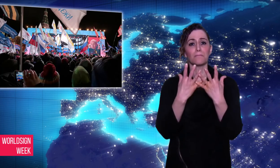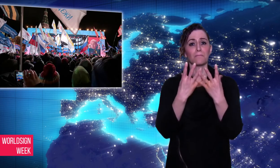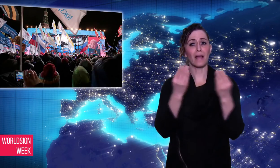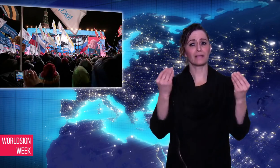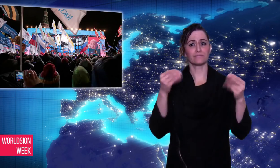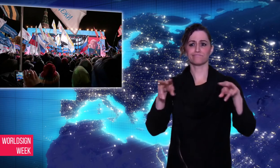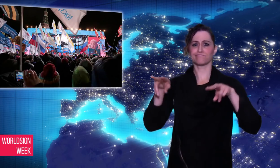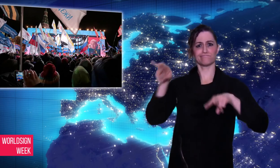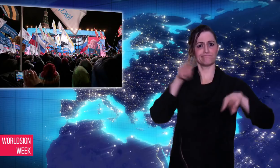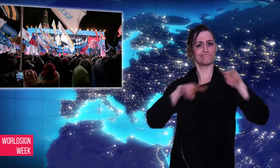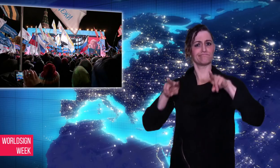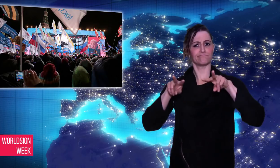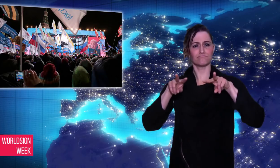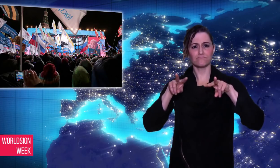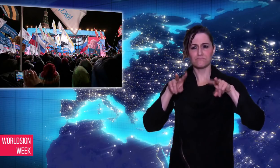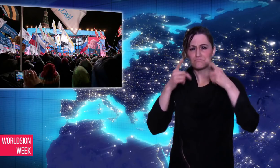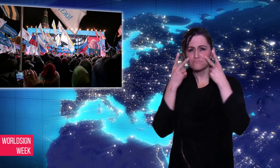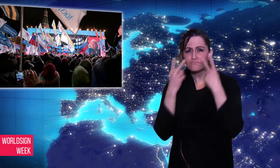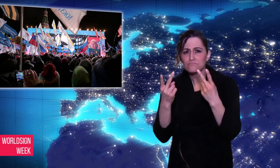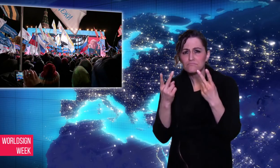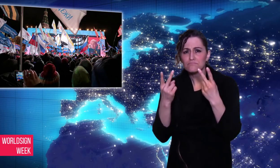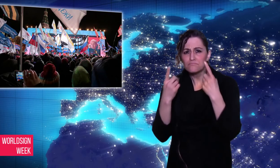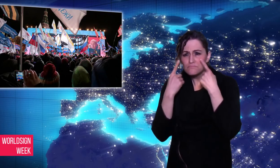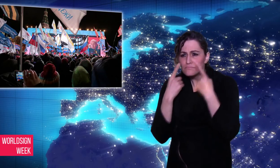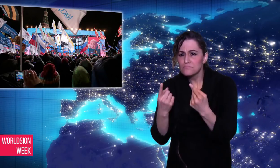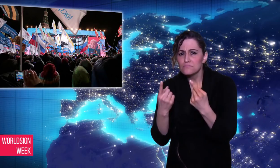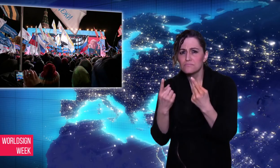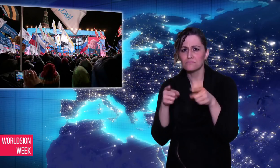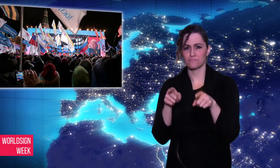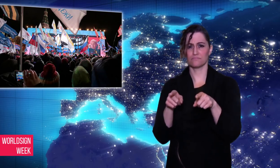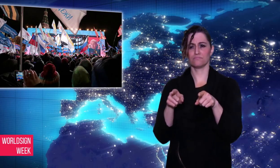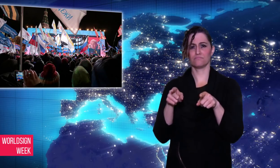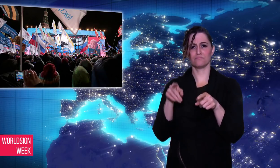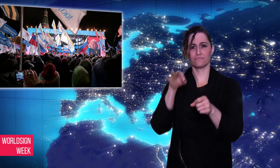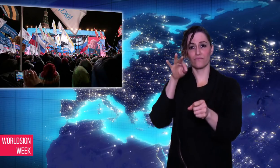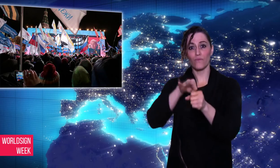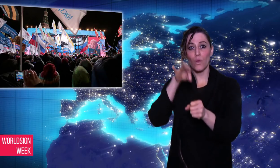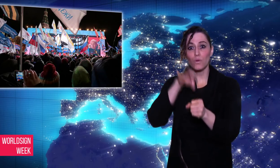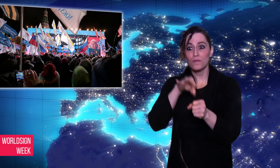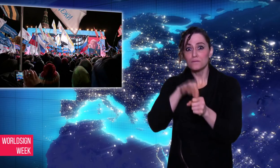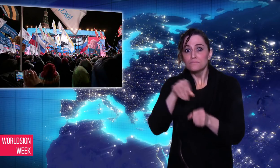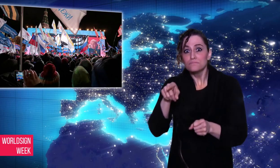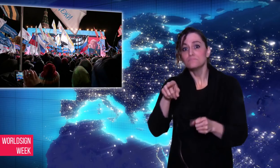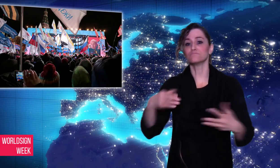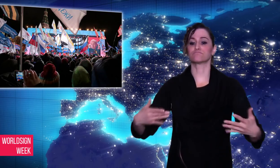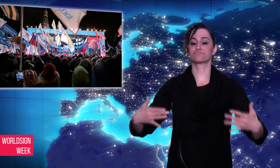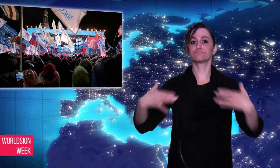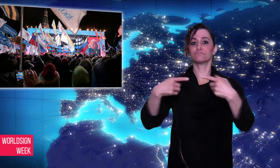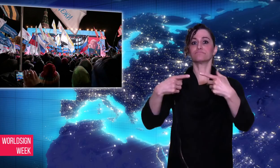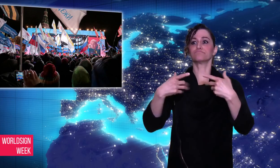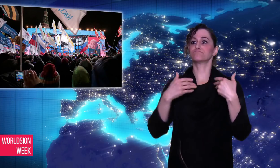The election outcome was surprising to